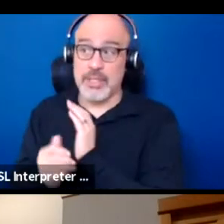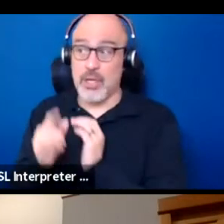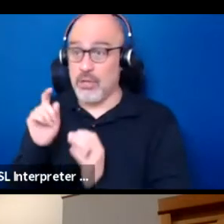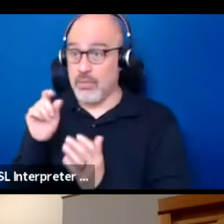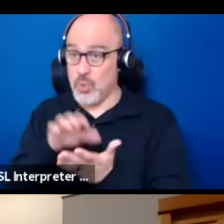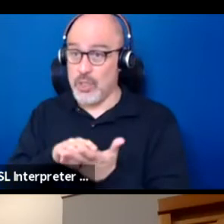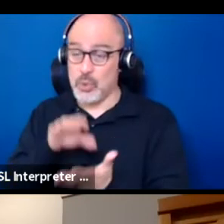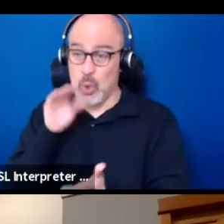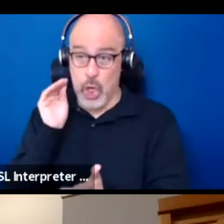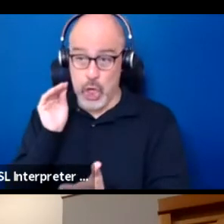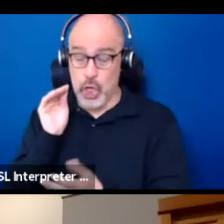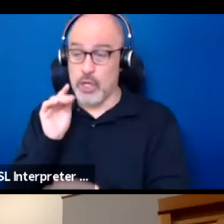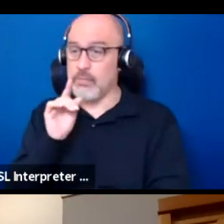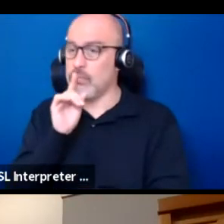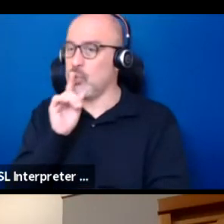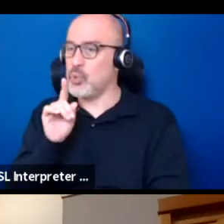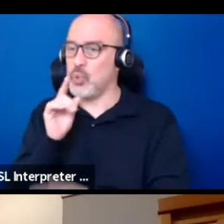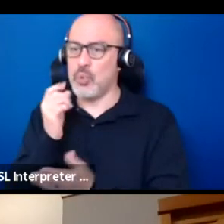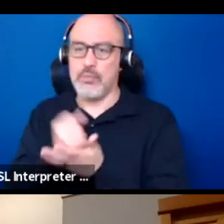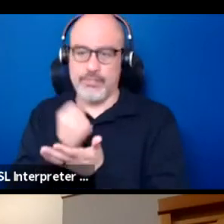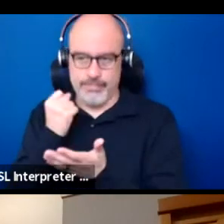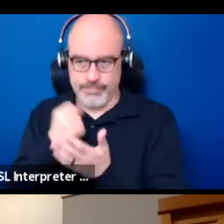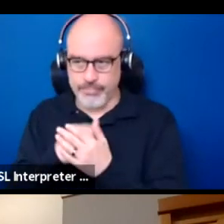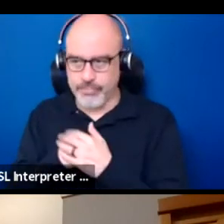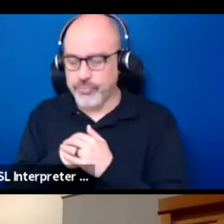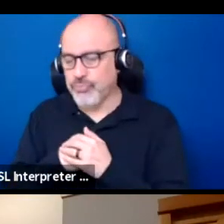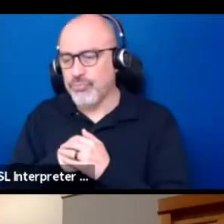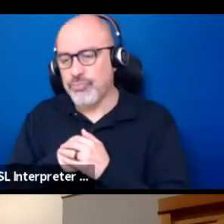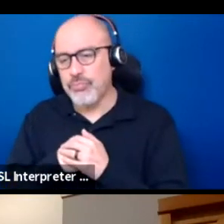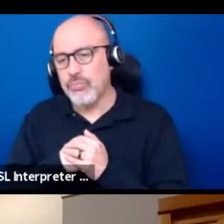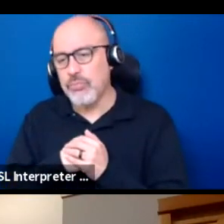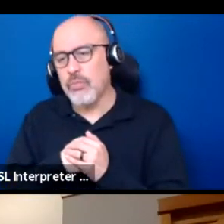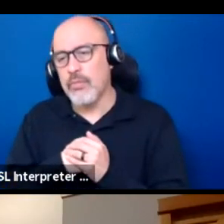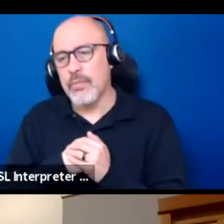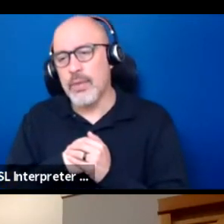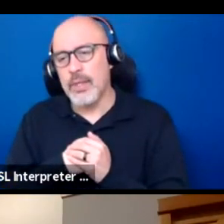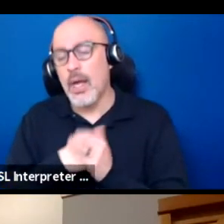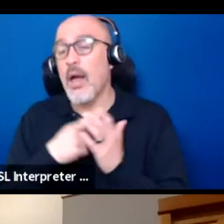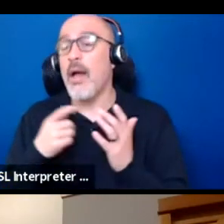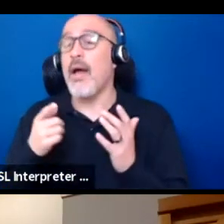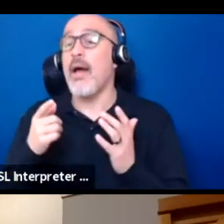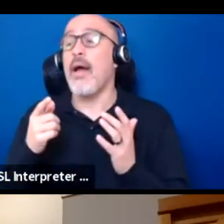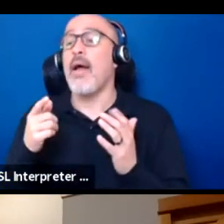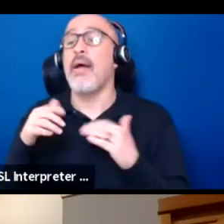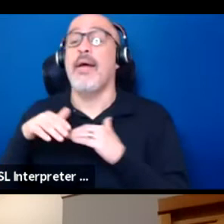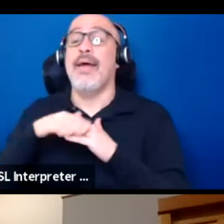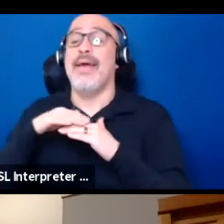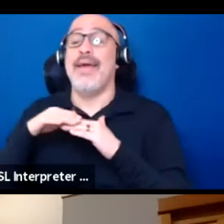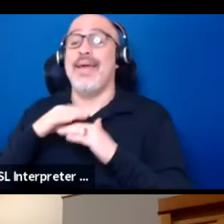It's a tremendous advantage. So Indian people are so well situated